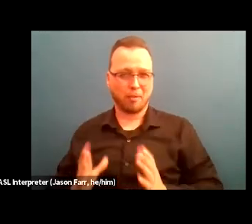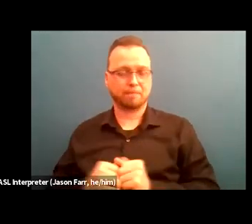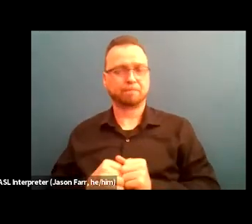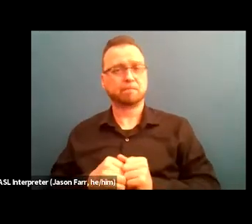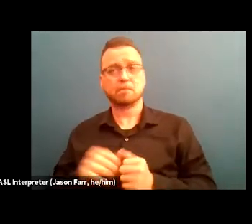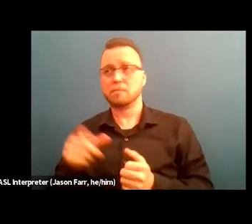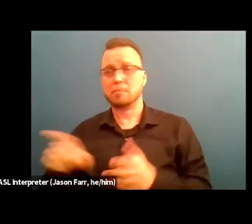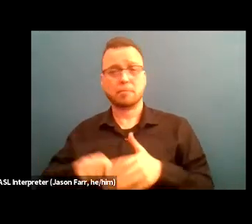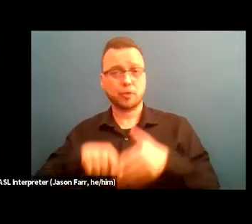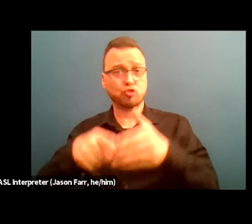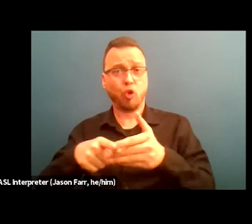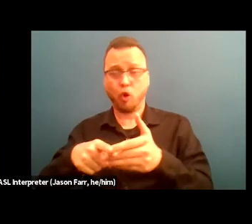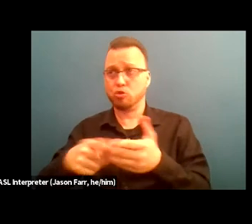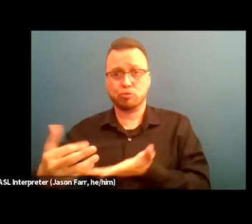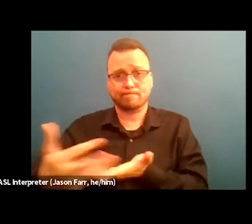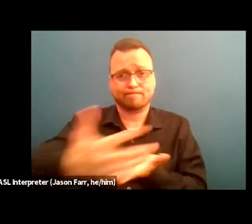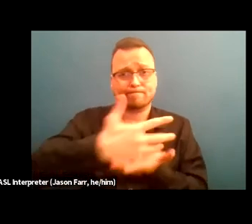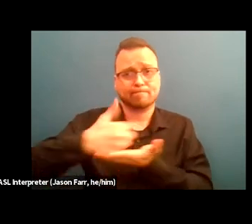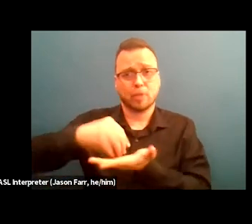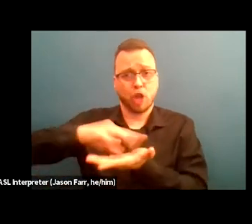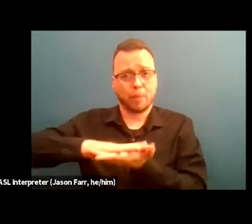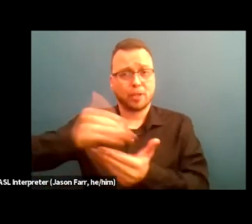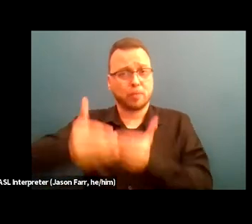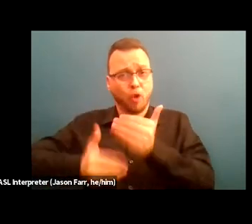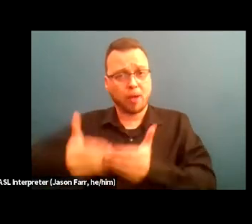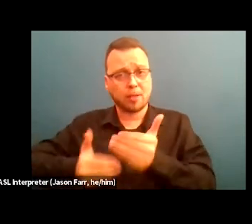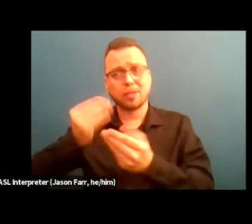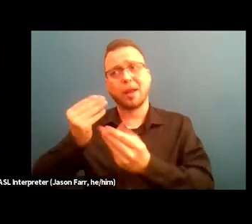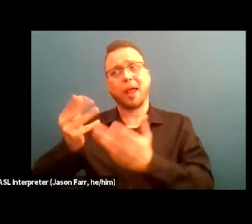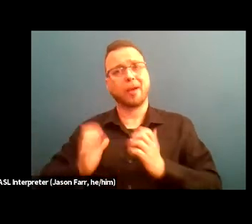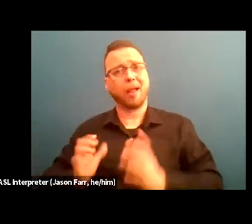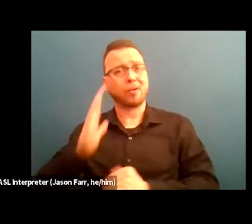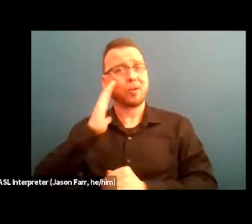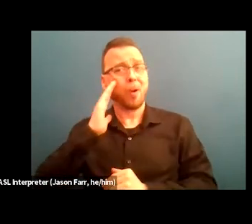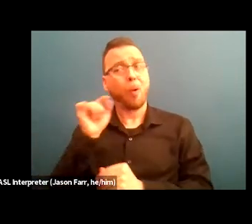they begin the documentation process, letting the clients know that they will be needing,